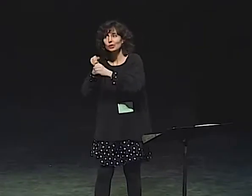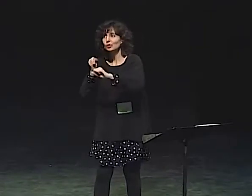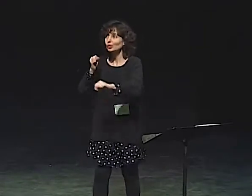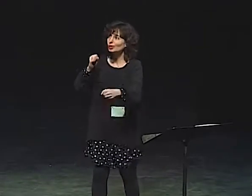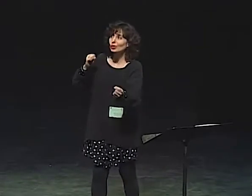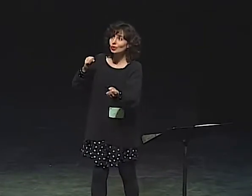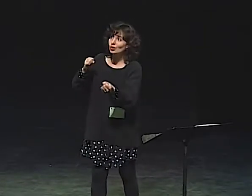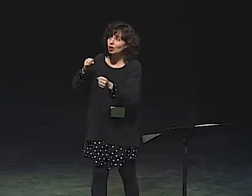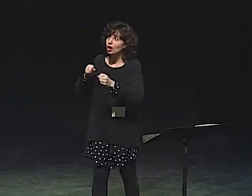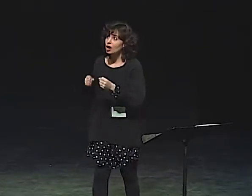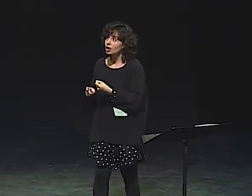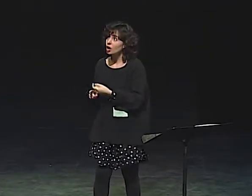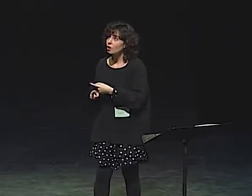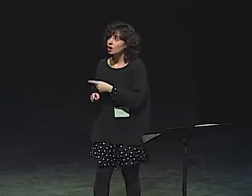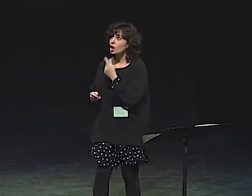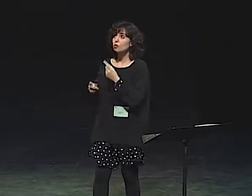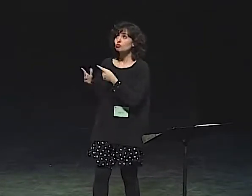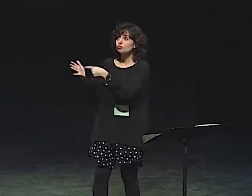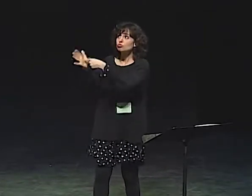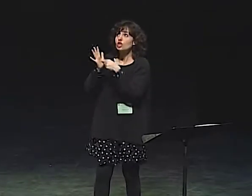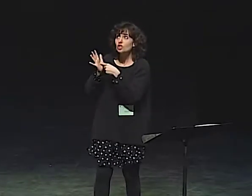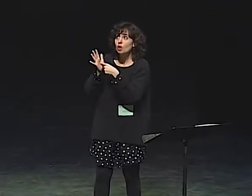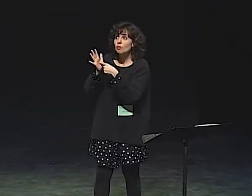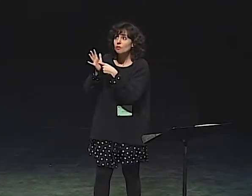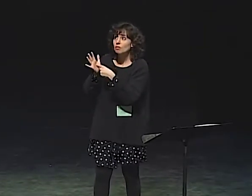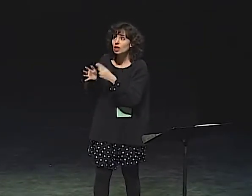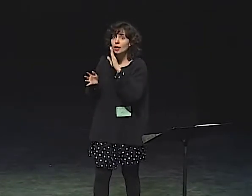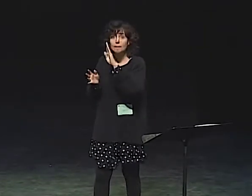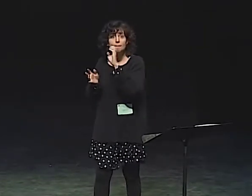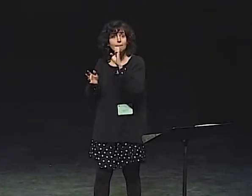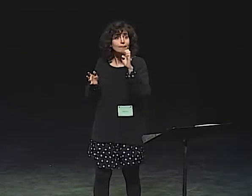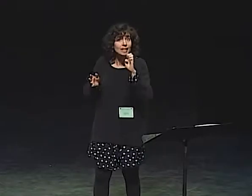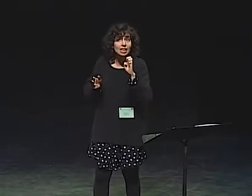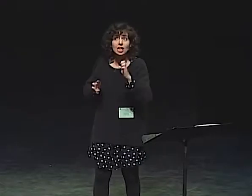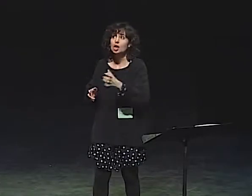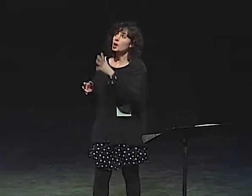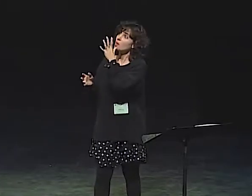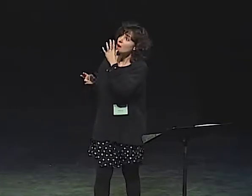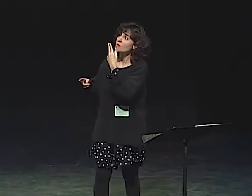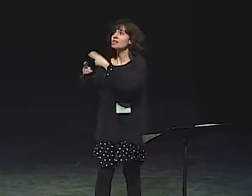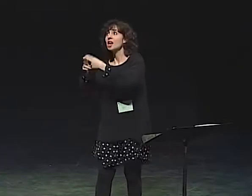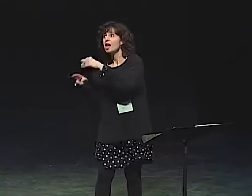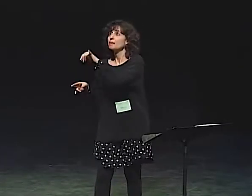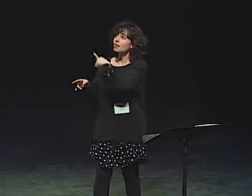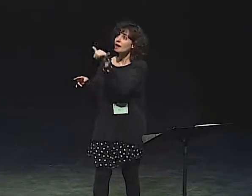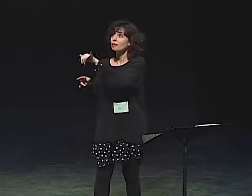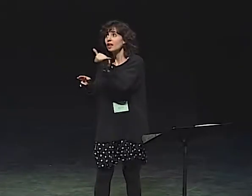WHEN SHE TALKS TO GOD, SHE'S CHATTY AND PLAYFUL,